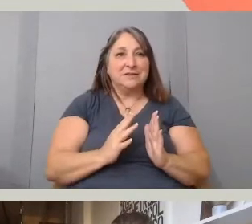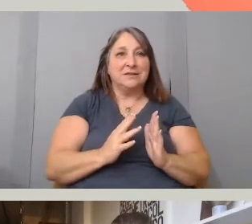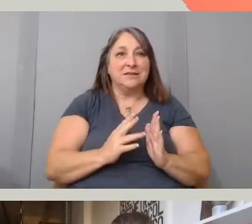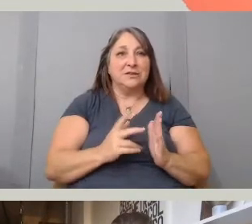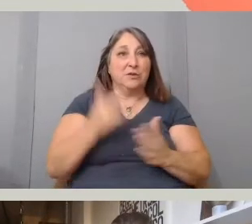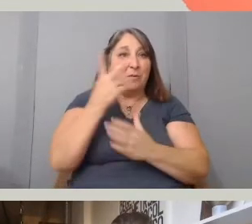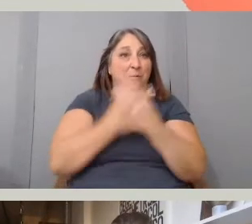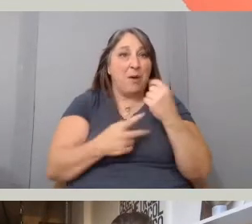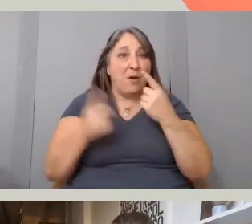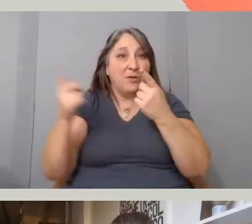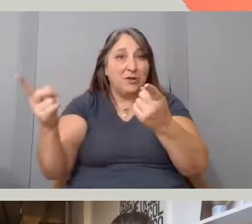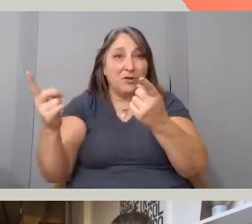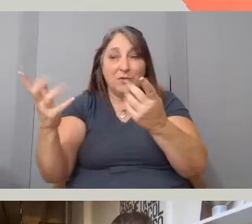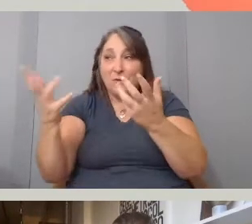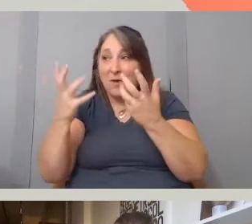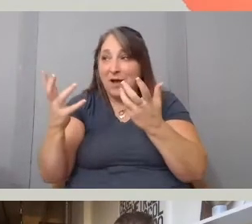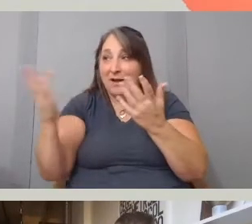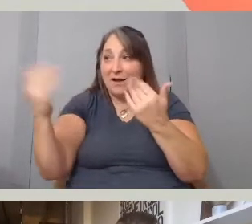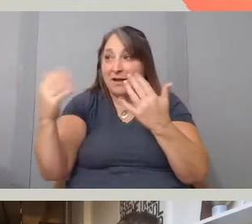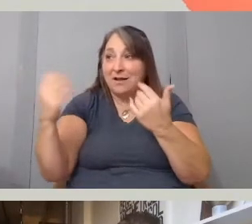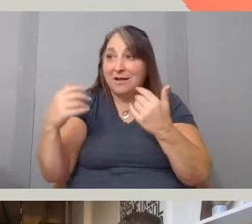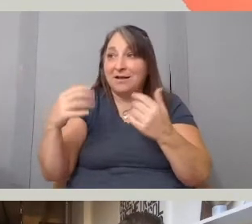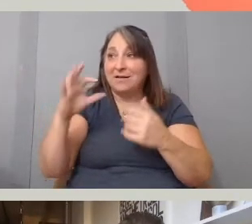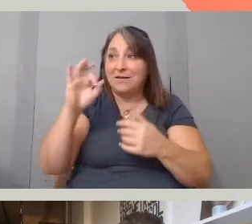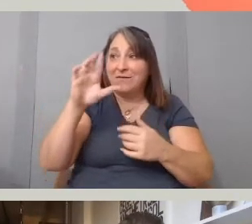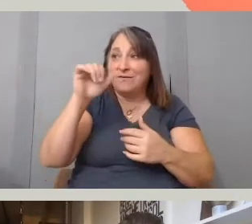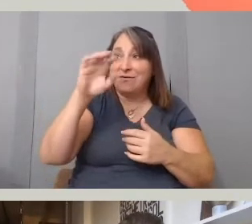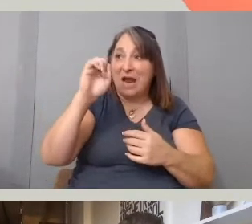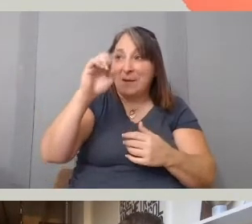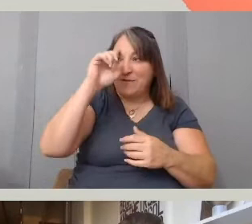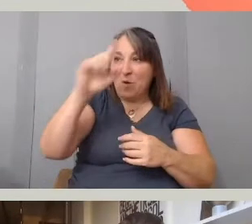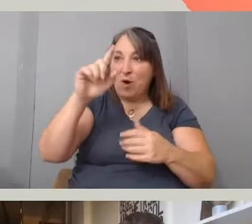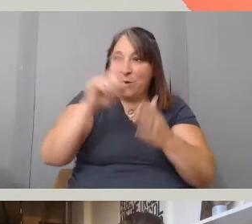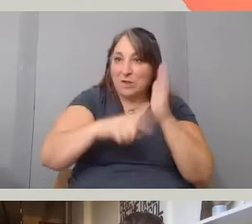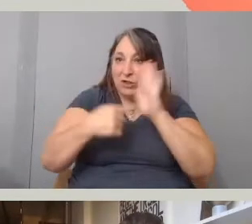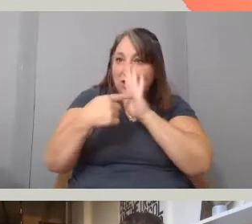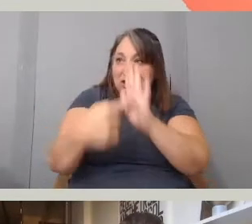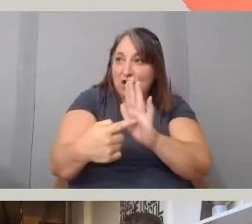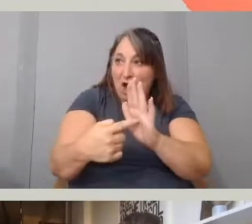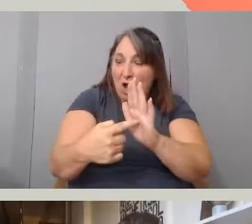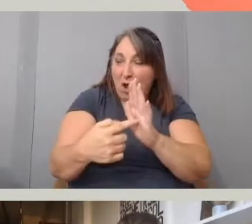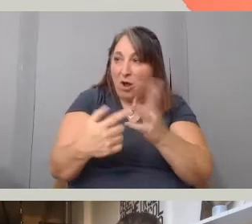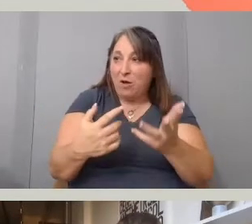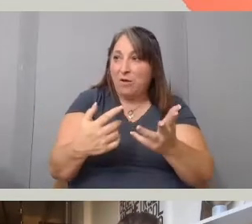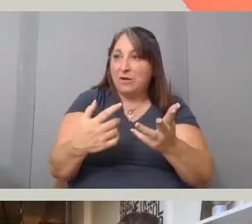a little bit of a framing for the trailer you're playing for Hollywood 306?